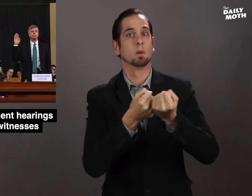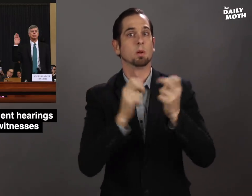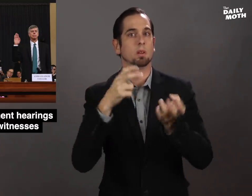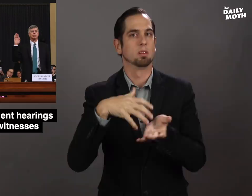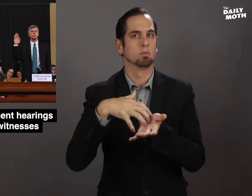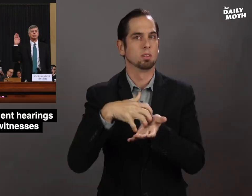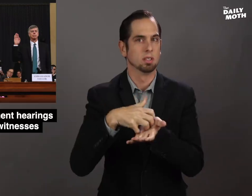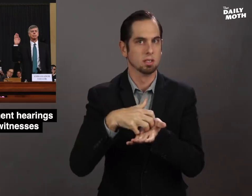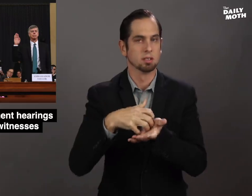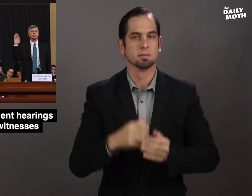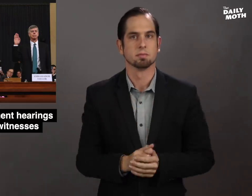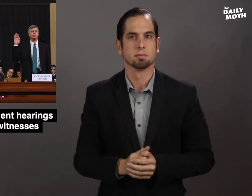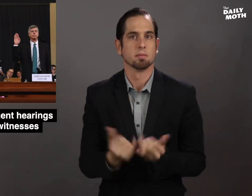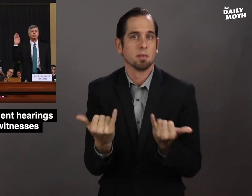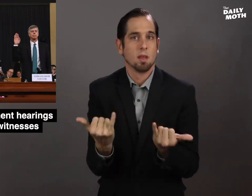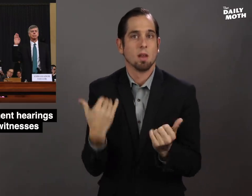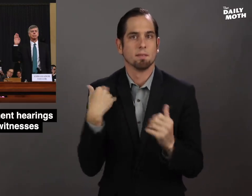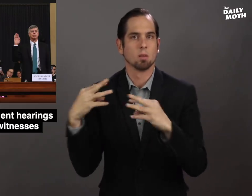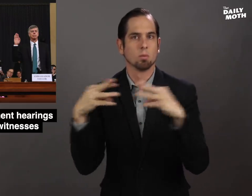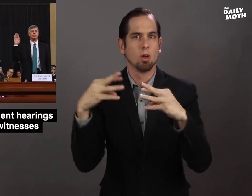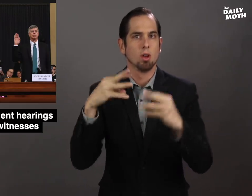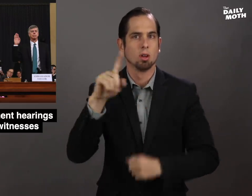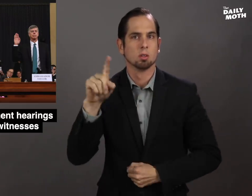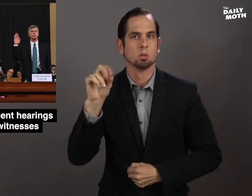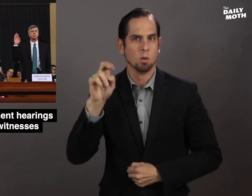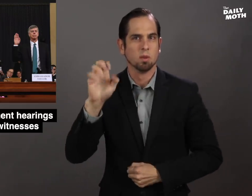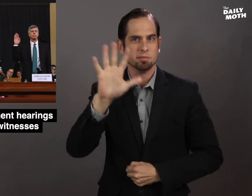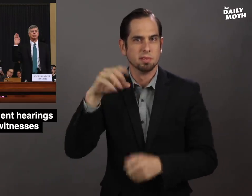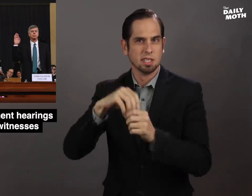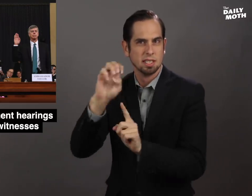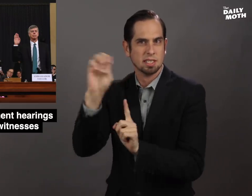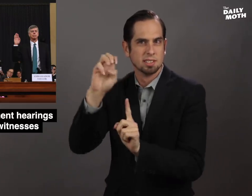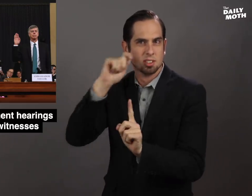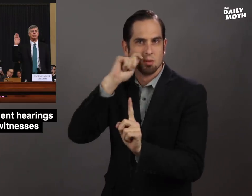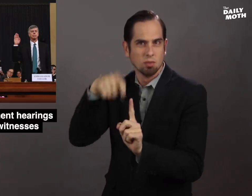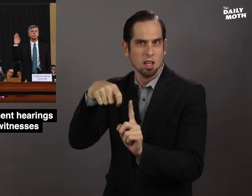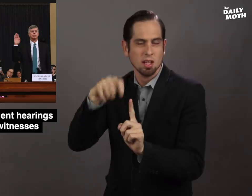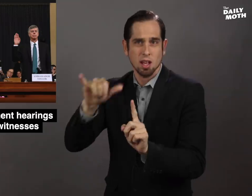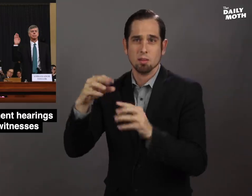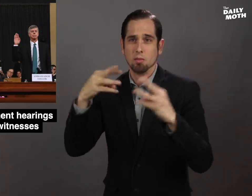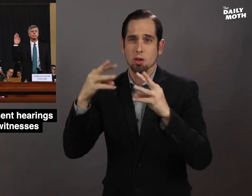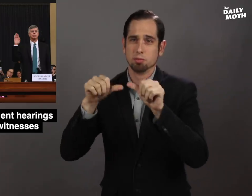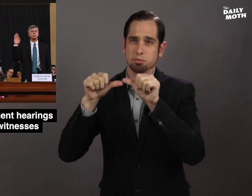is weakened. There is a war zone in eastern Ukraine that has been